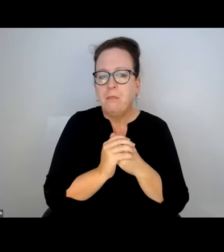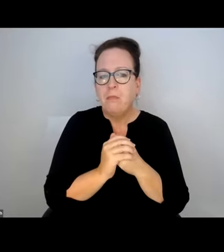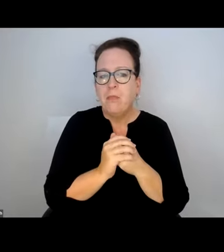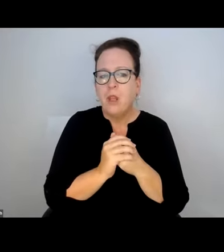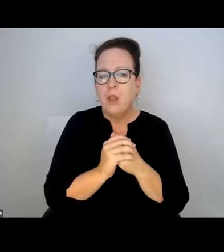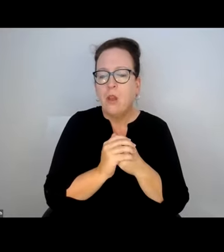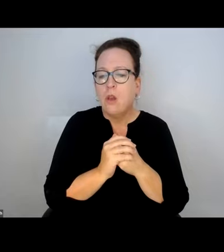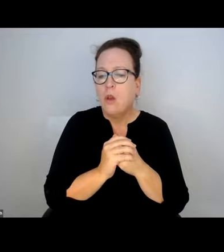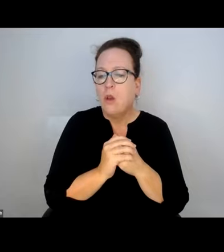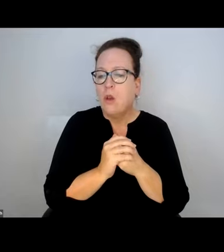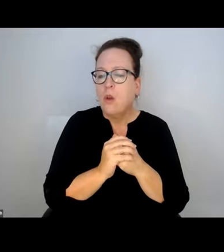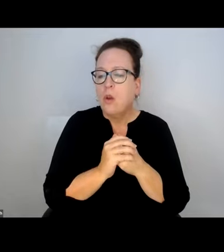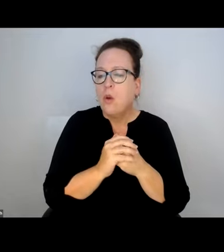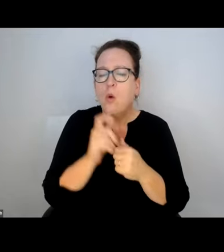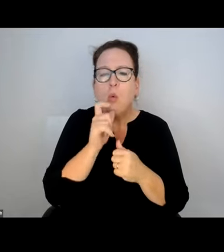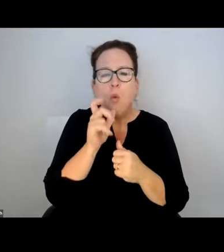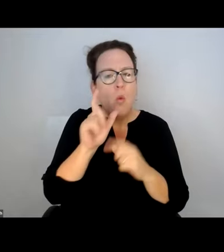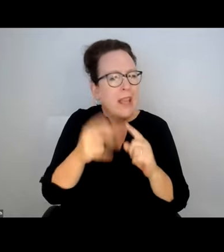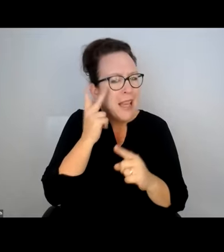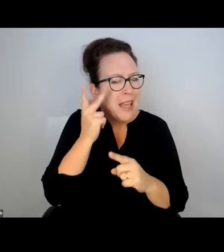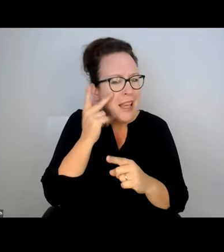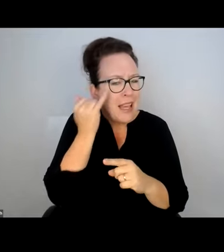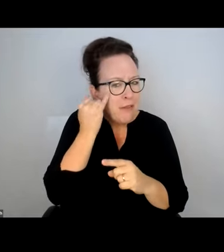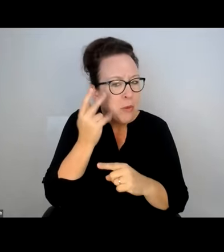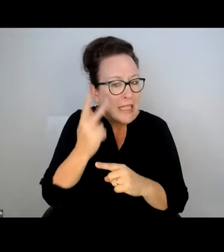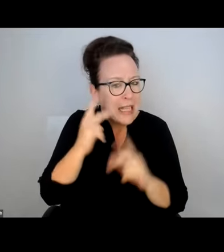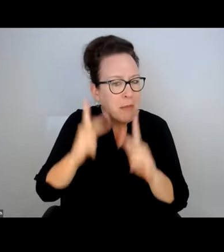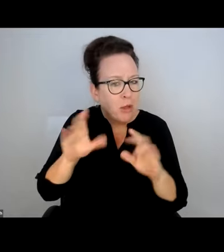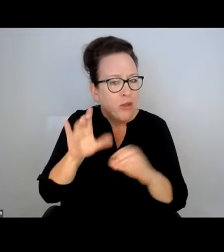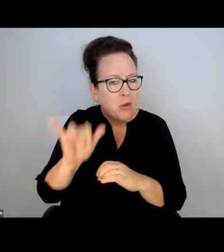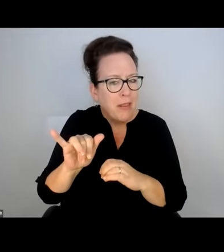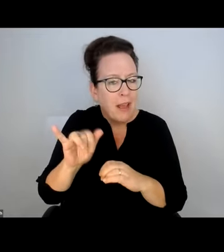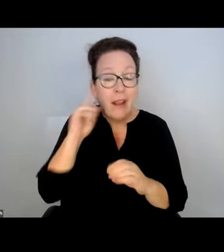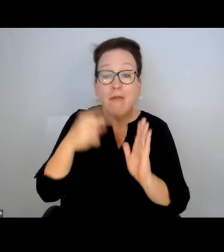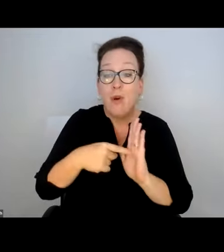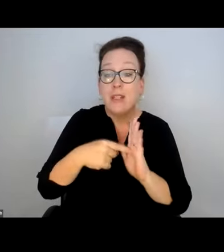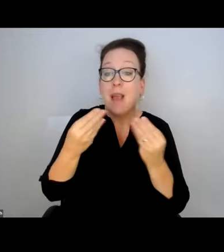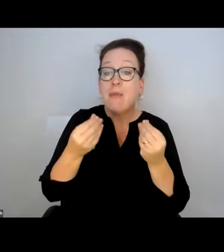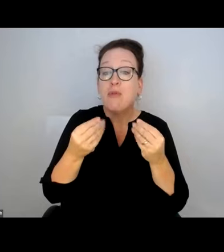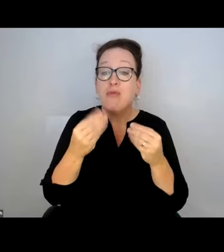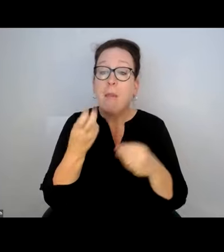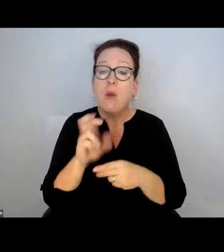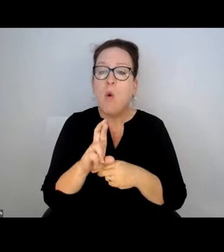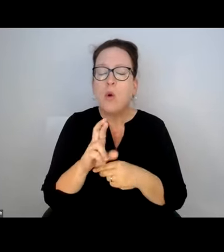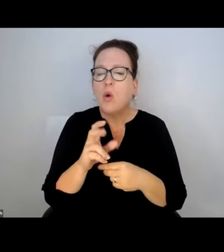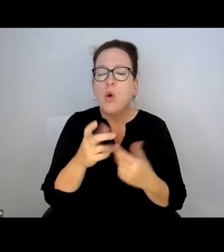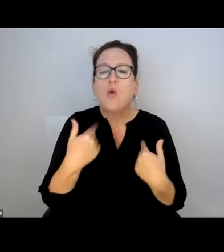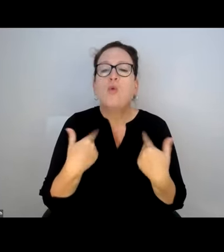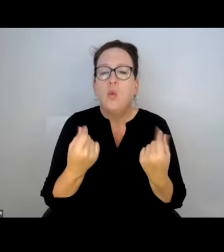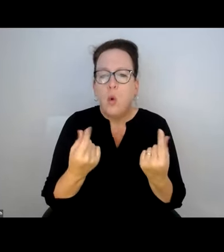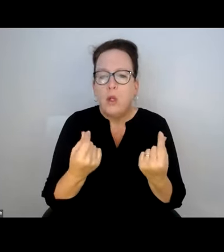AWFUL. IT IS. WHO DO YOU REPORT TO WHEN YOU SEE SOMEONE DOING THIS?